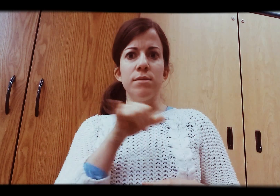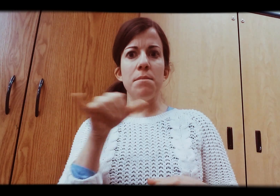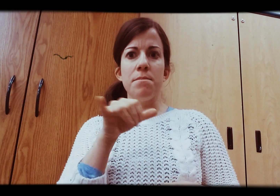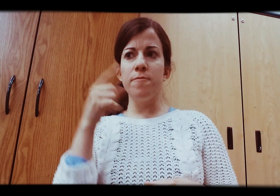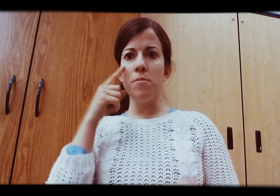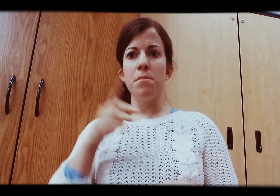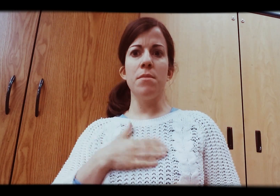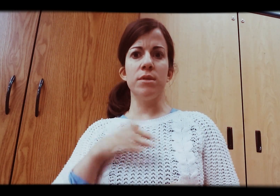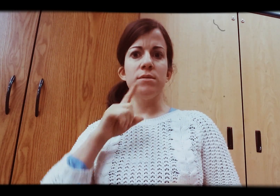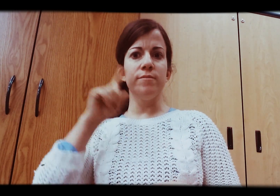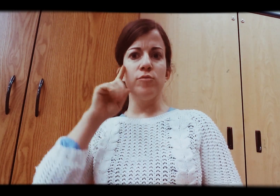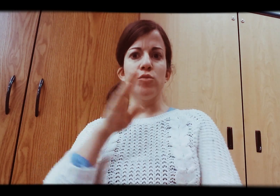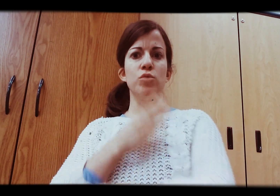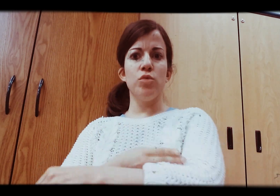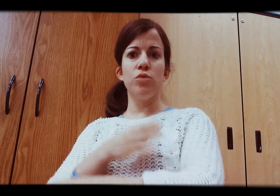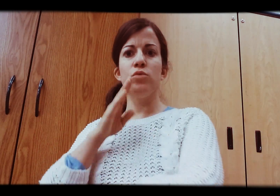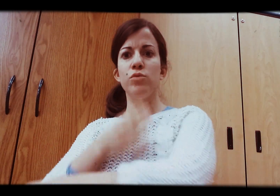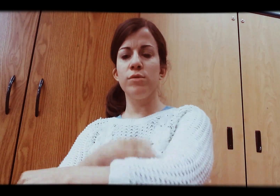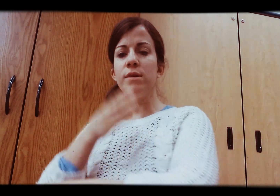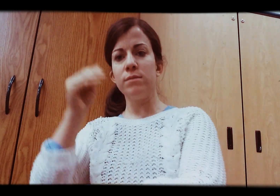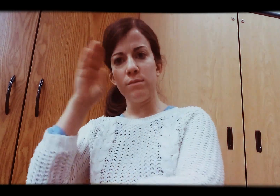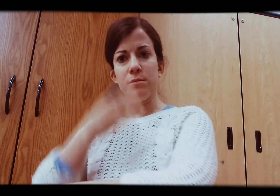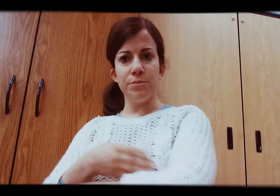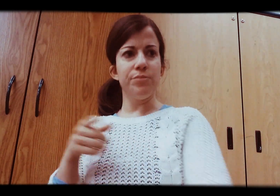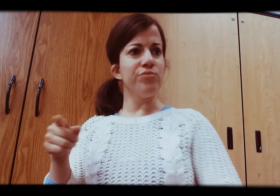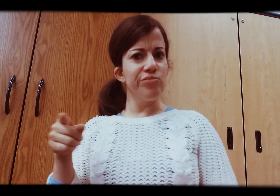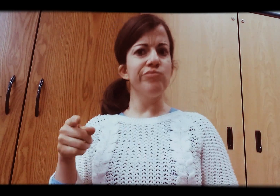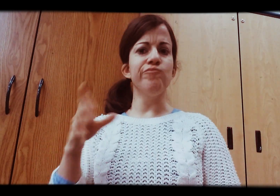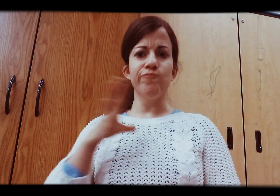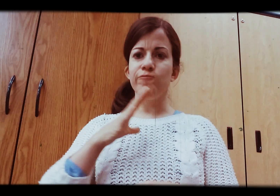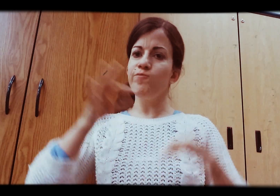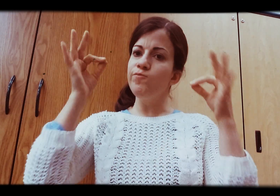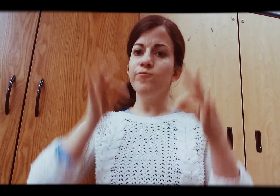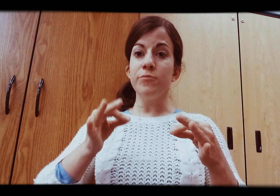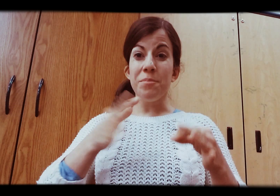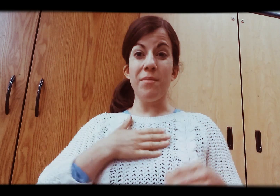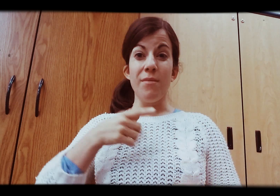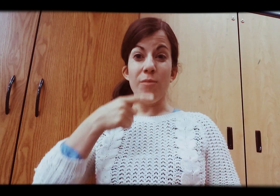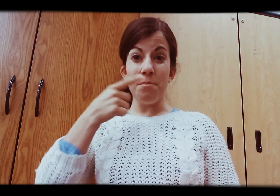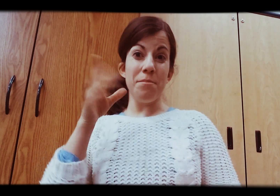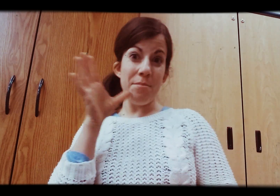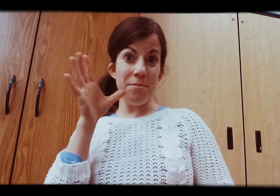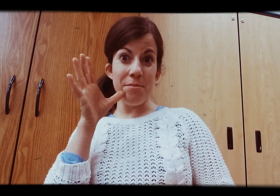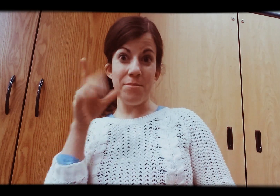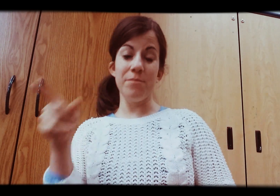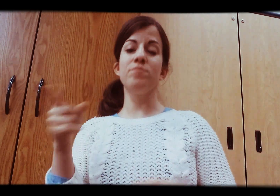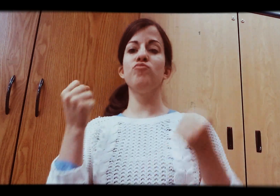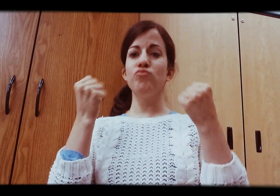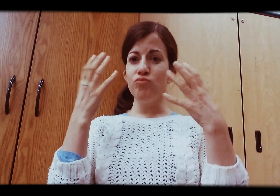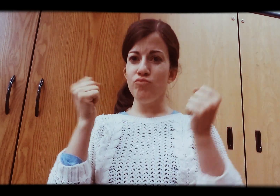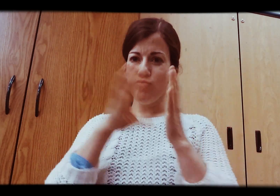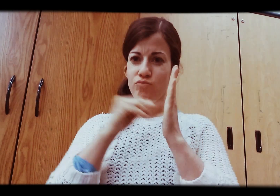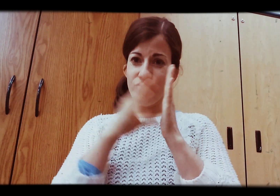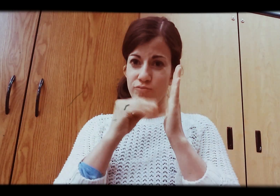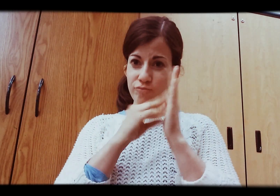She wanted that for her deaf daughters and son. She, my hearing mom, was determined to learn sign.